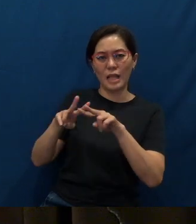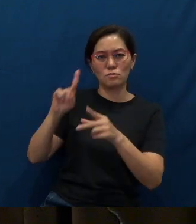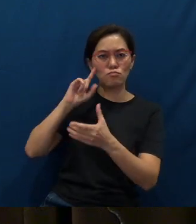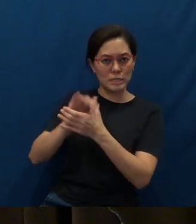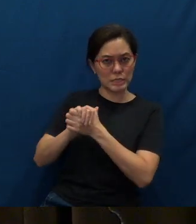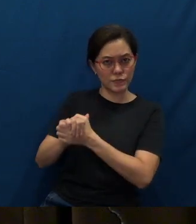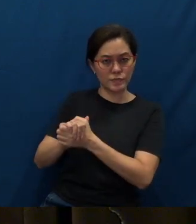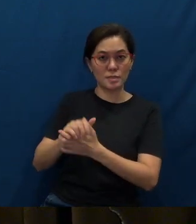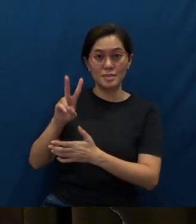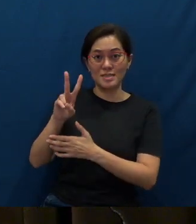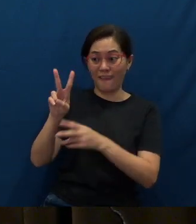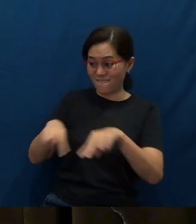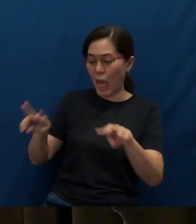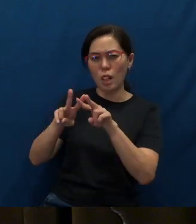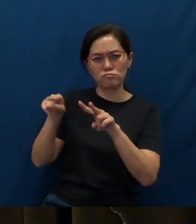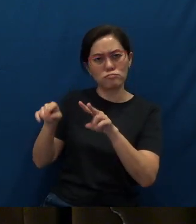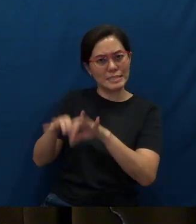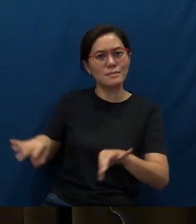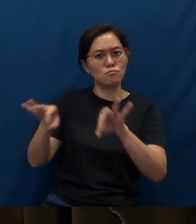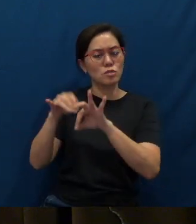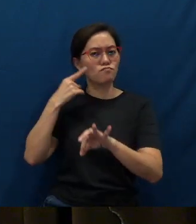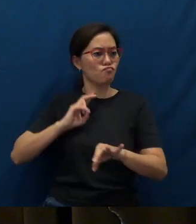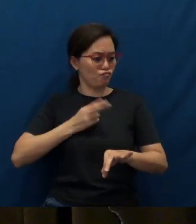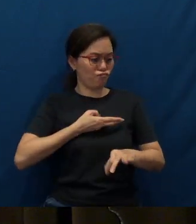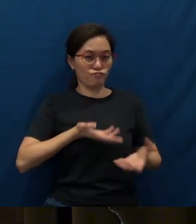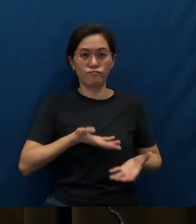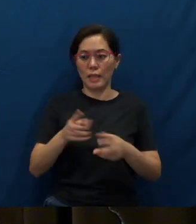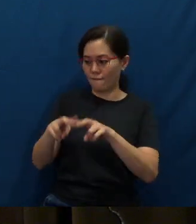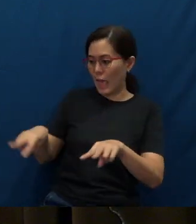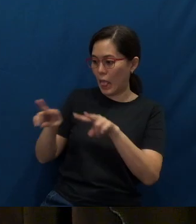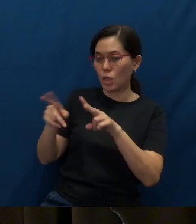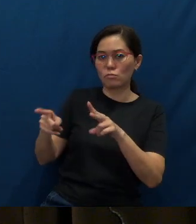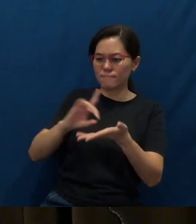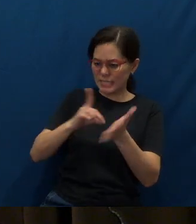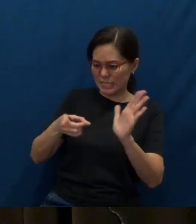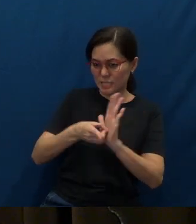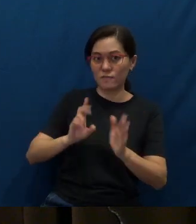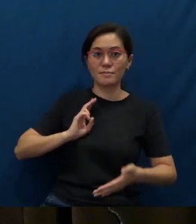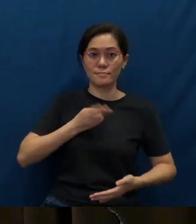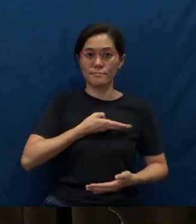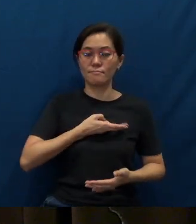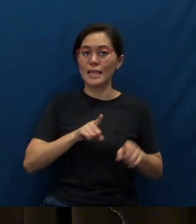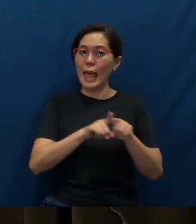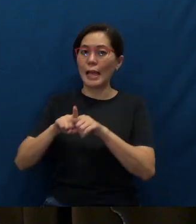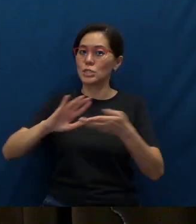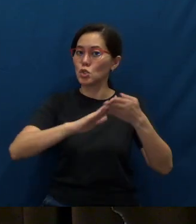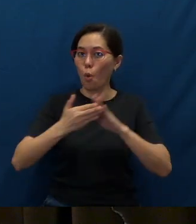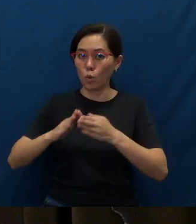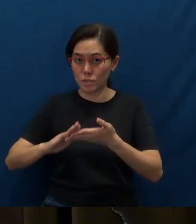values that are important to us; values that define us as a community of faith.